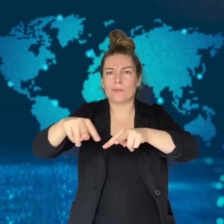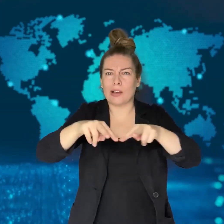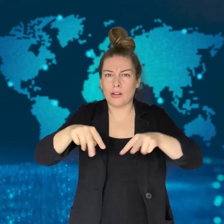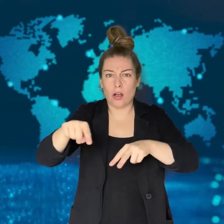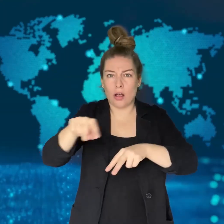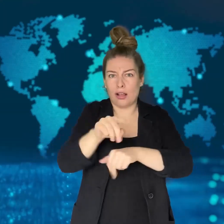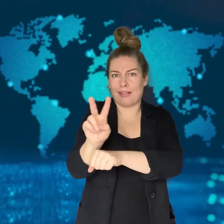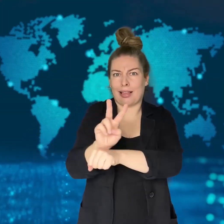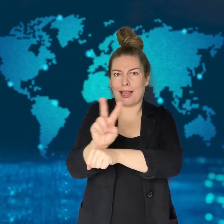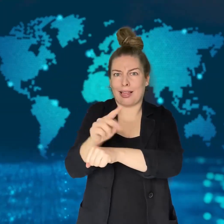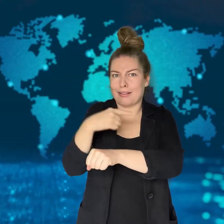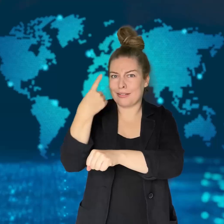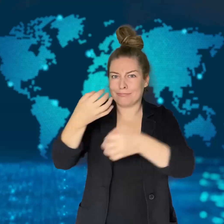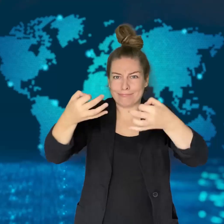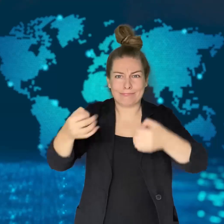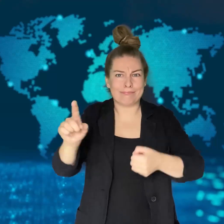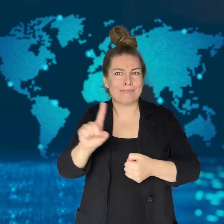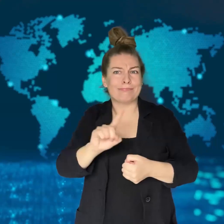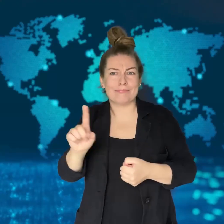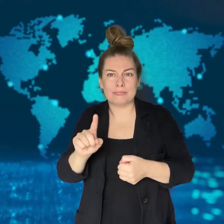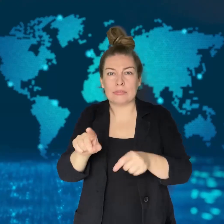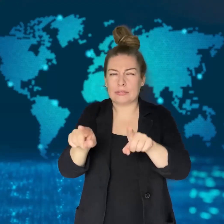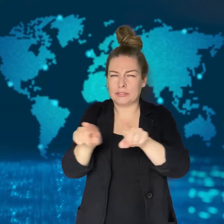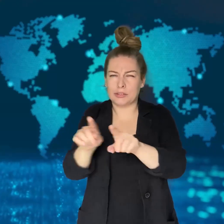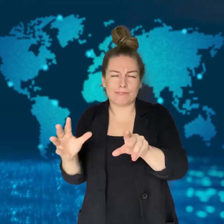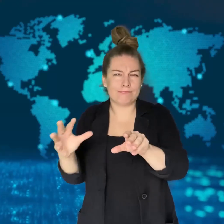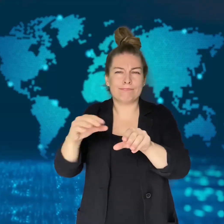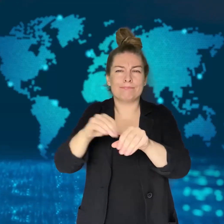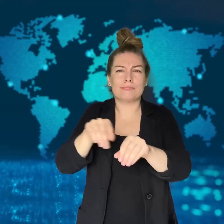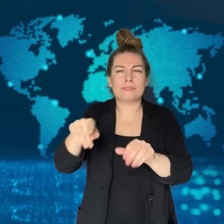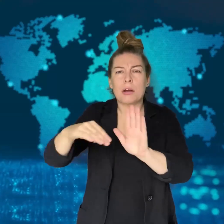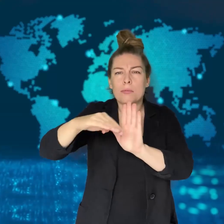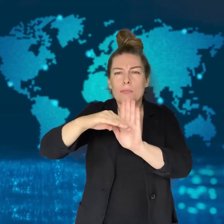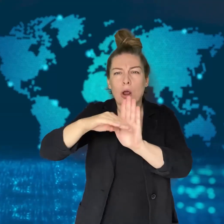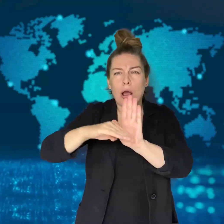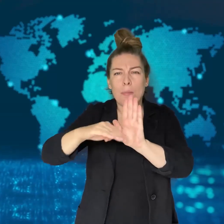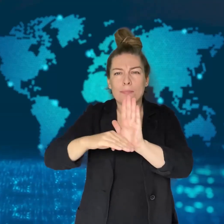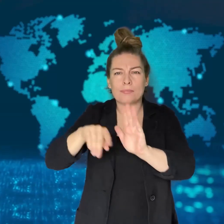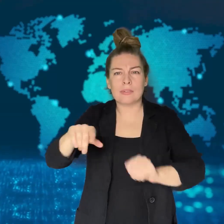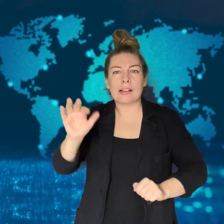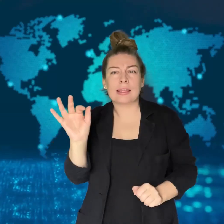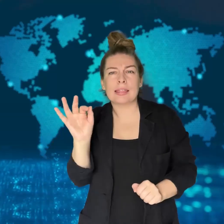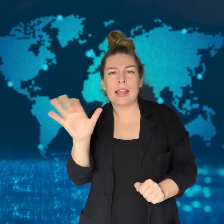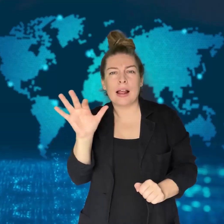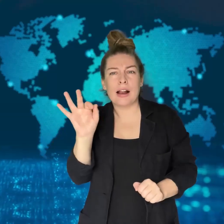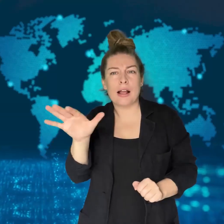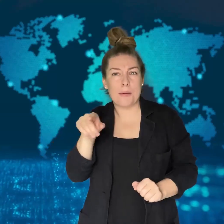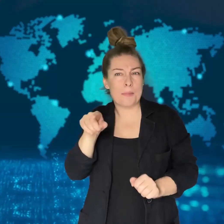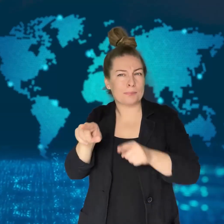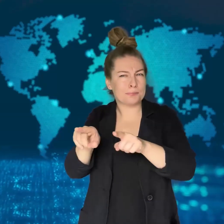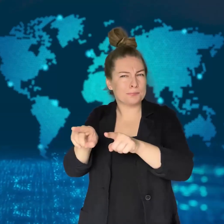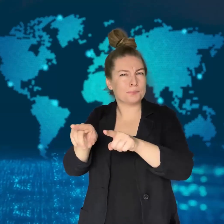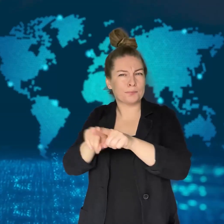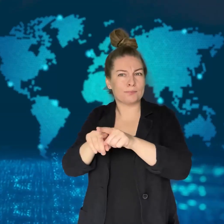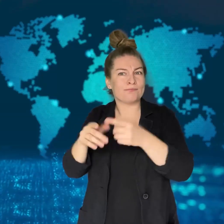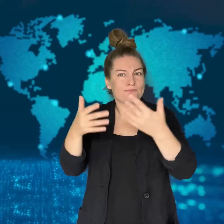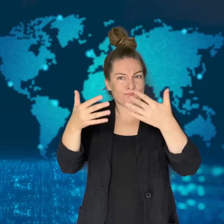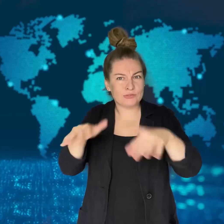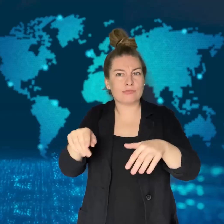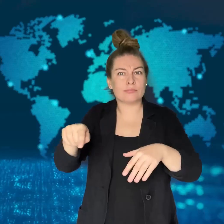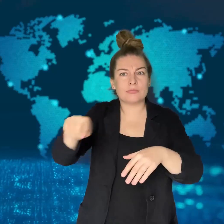Telegram is one of the sites that has been targeted,